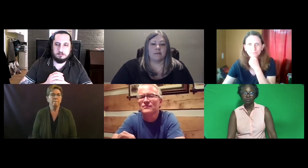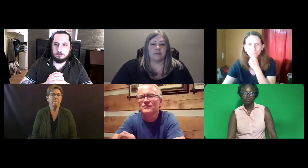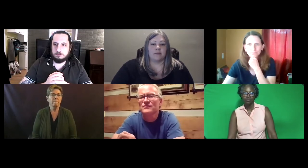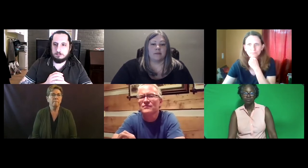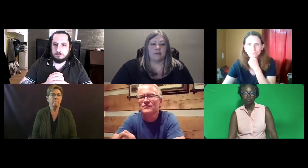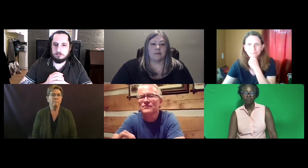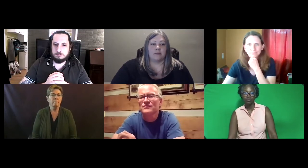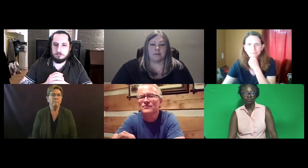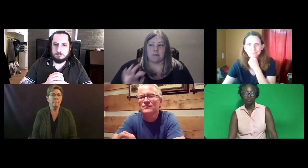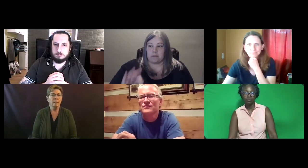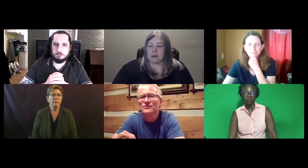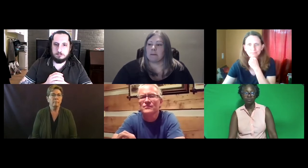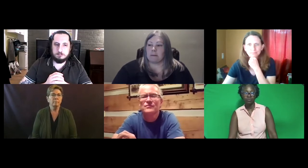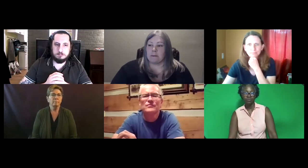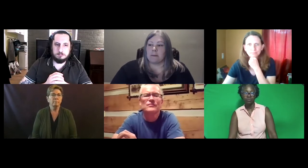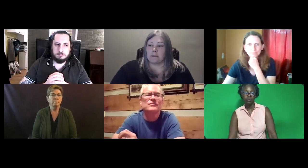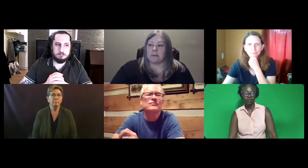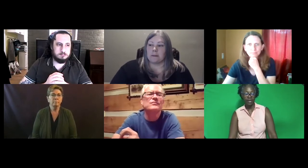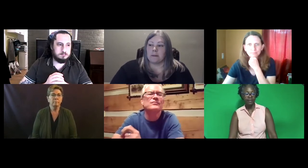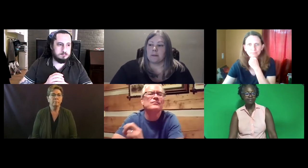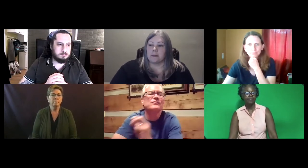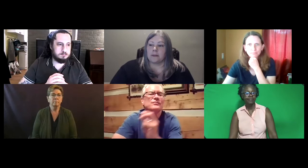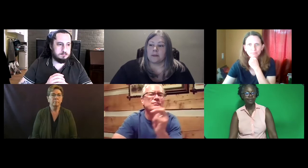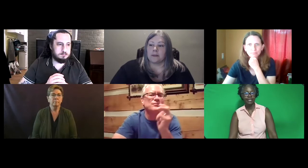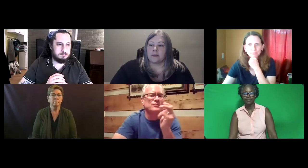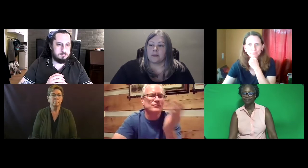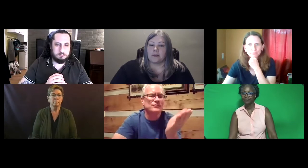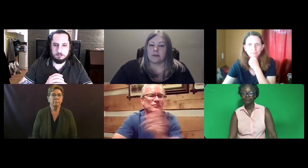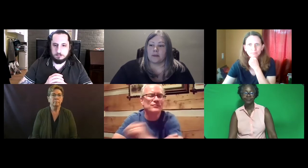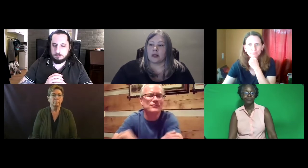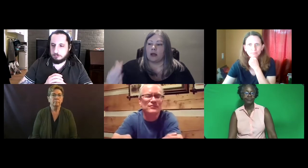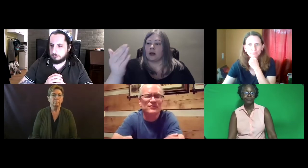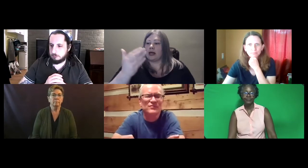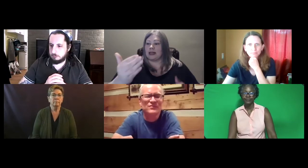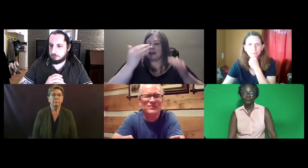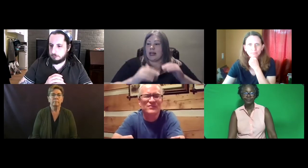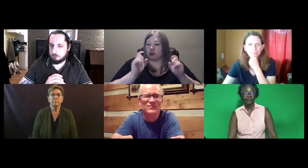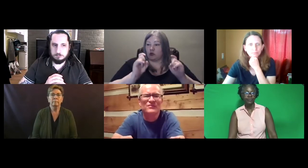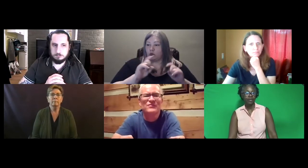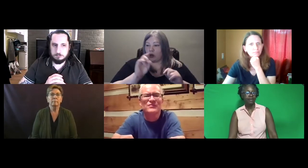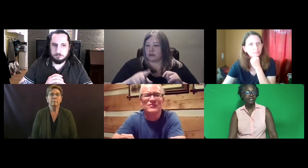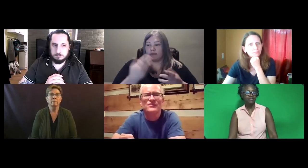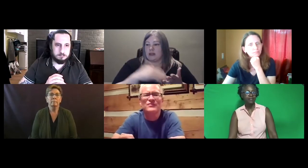further. Katie: Okay perfect. All right.